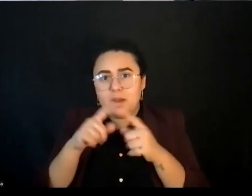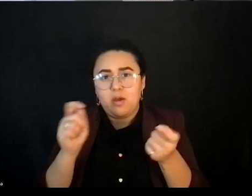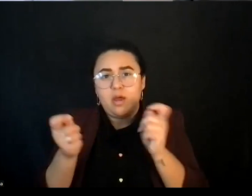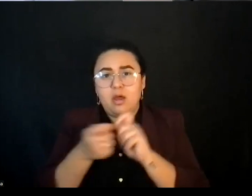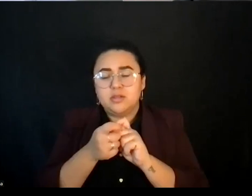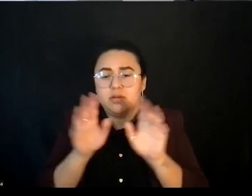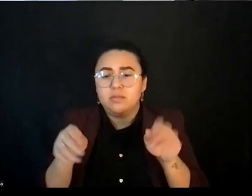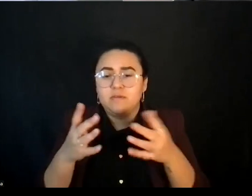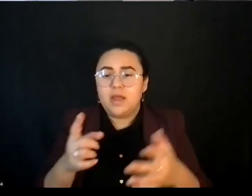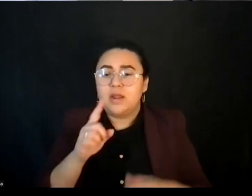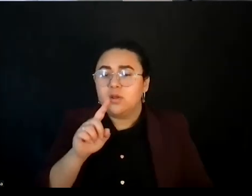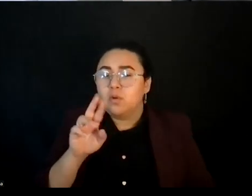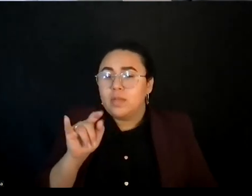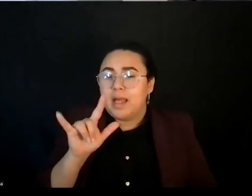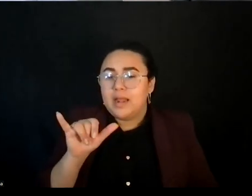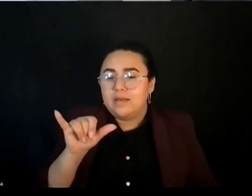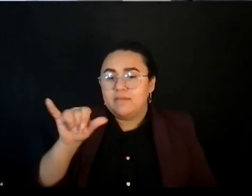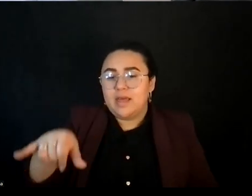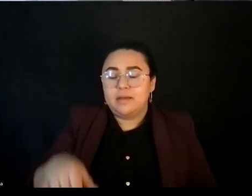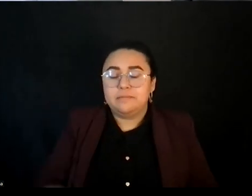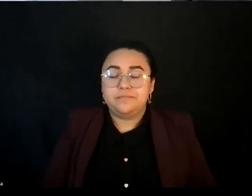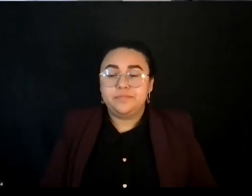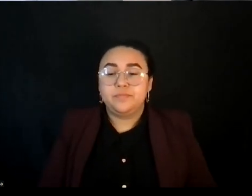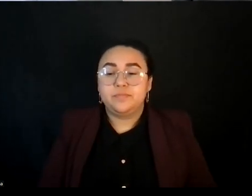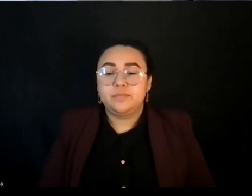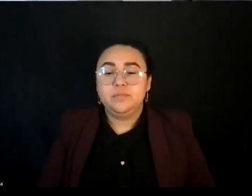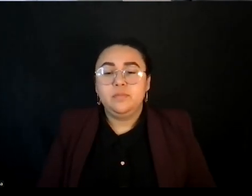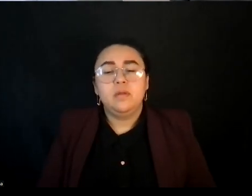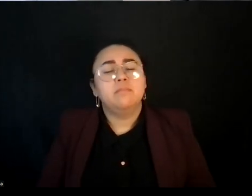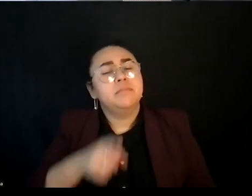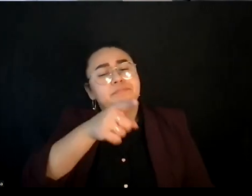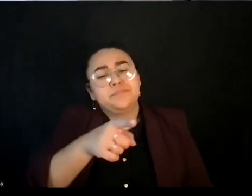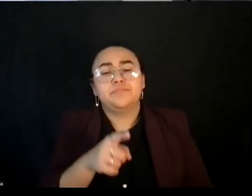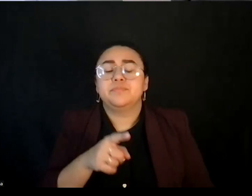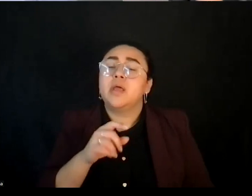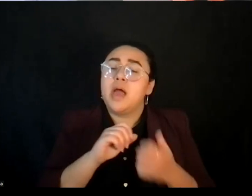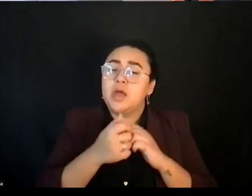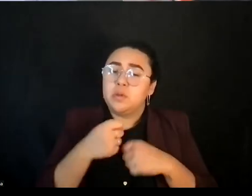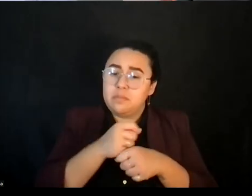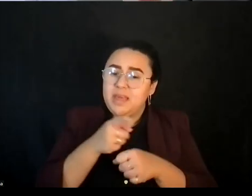But I want to talk a little bit about how you make all of this trail, how we make all this real.